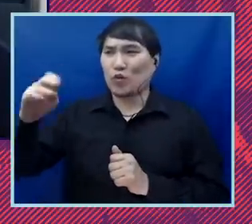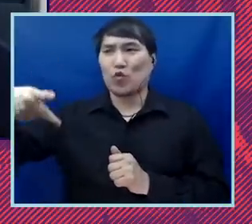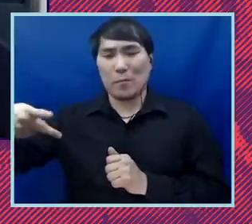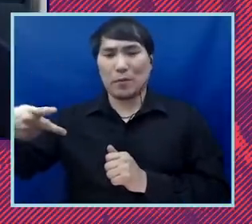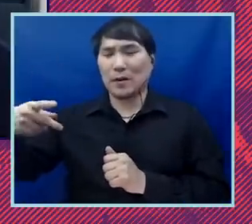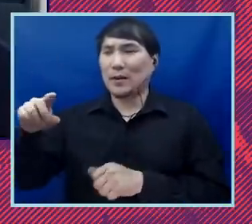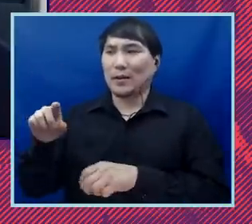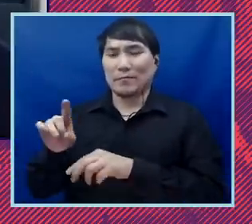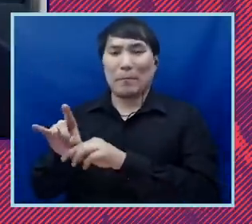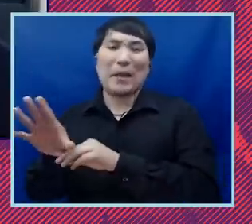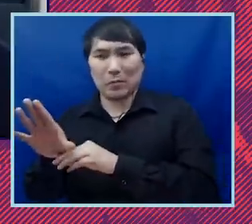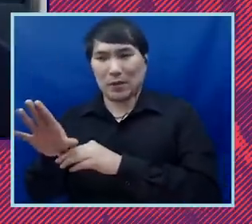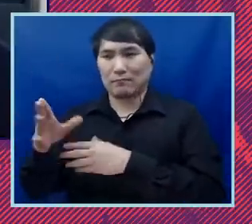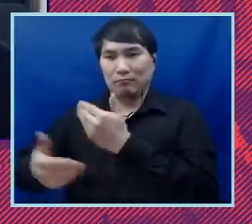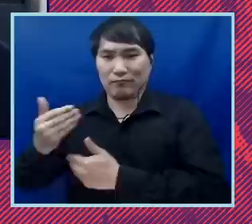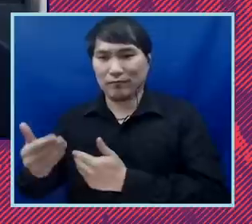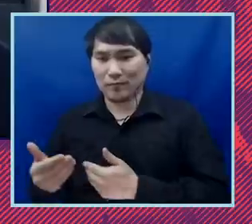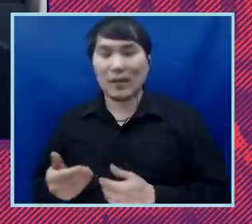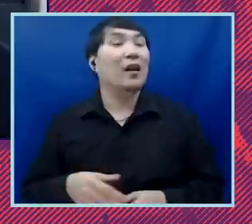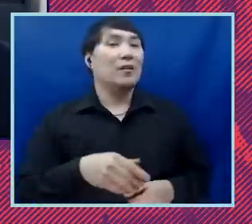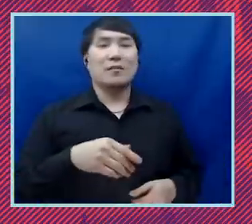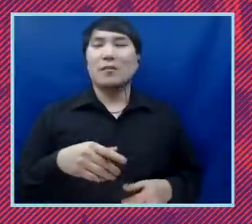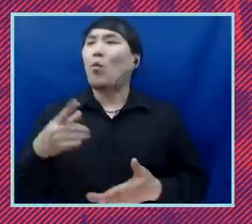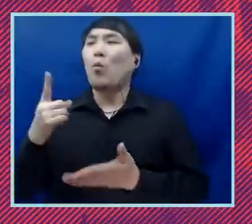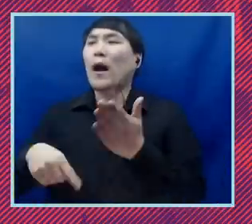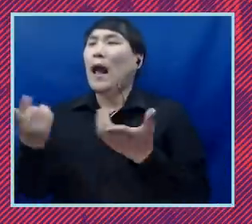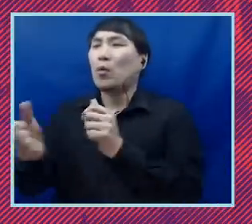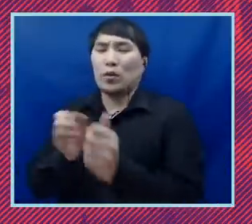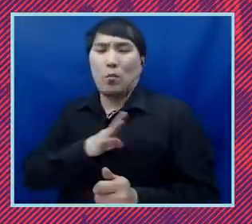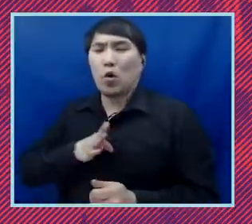board. Yeah, as I think you have mentioned it is not something we do often. It is not